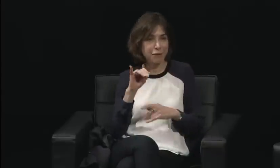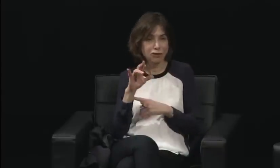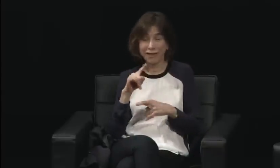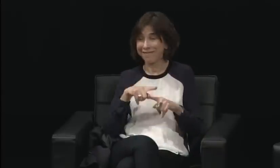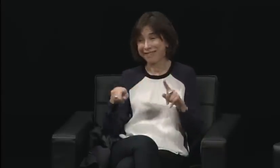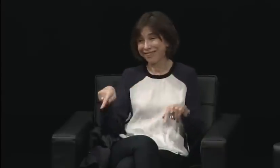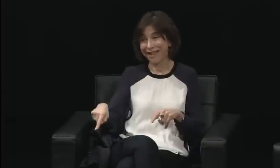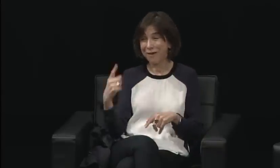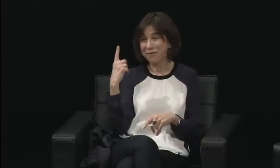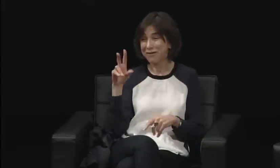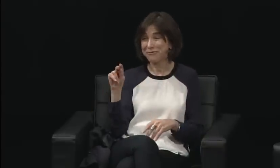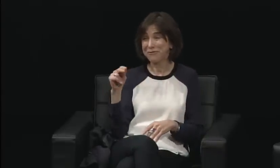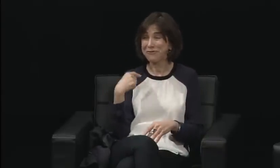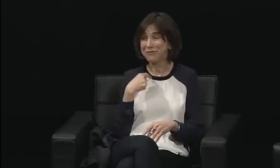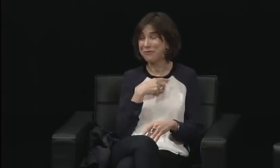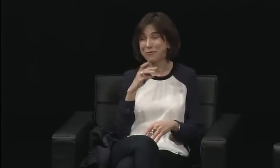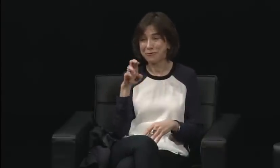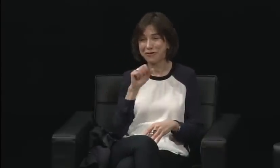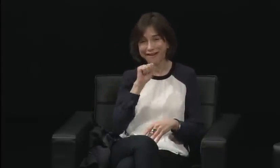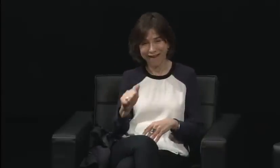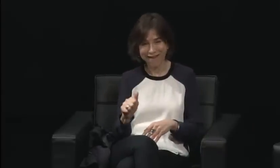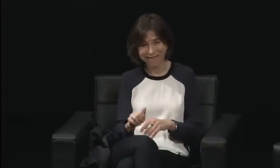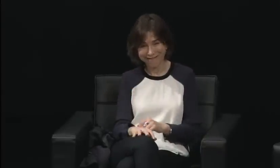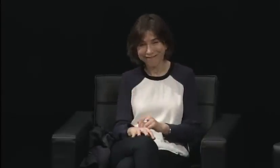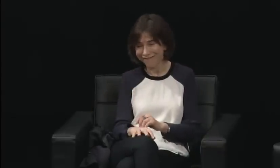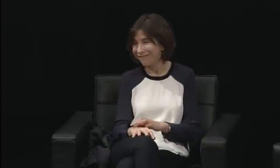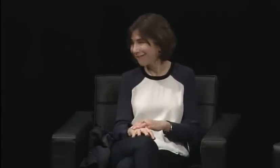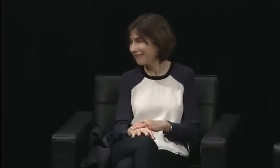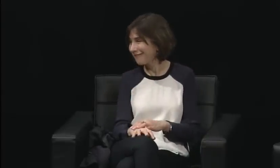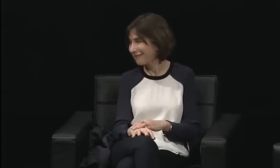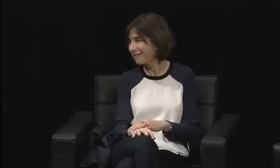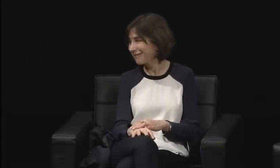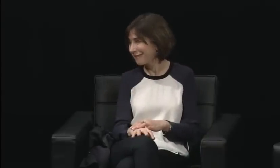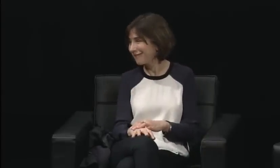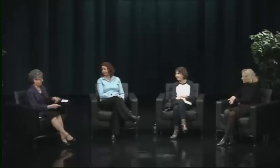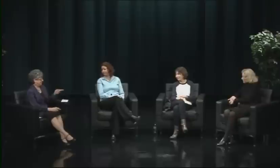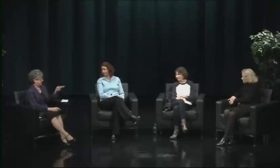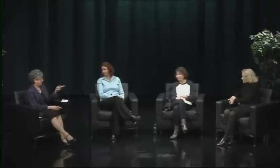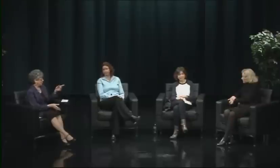I remember there was one press conference where the four leaders were here